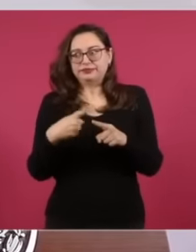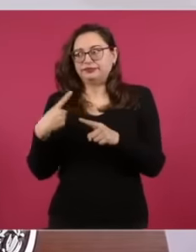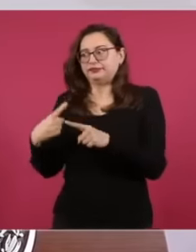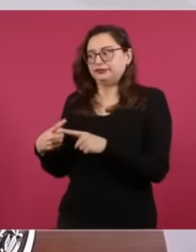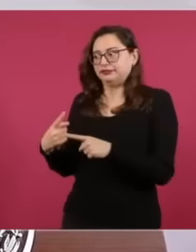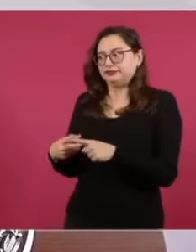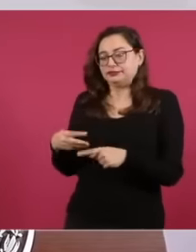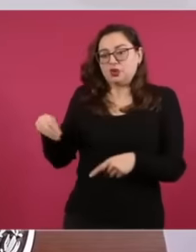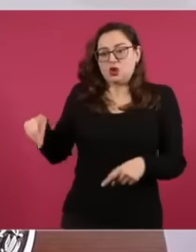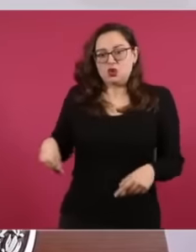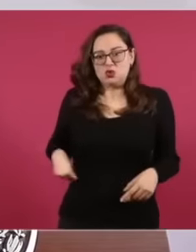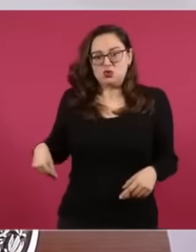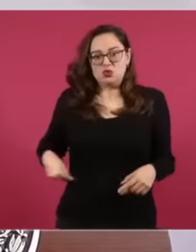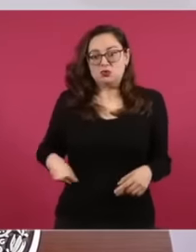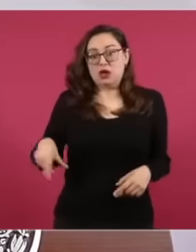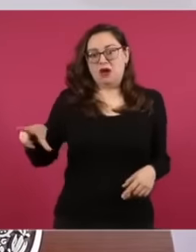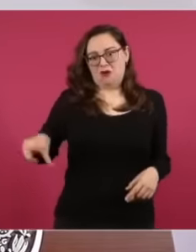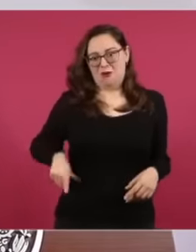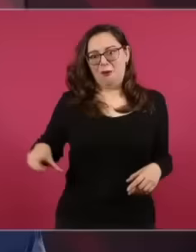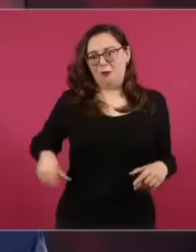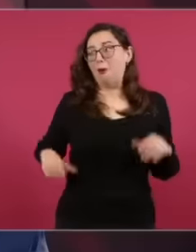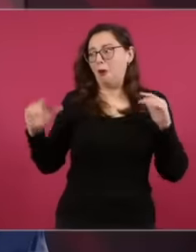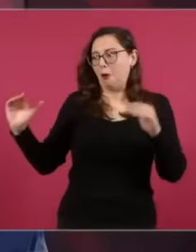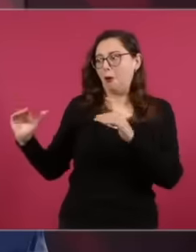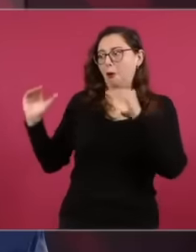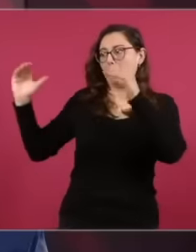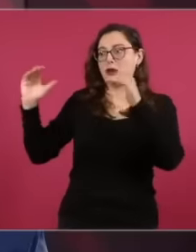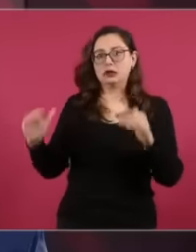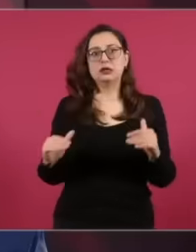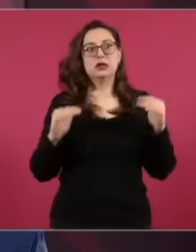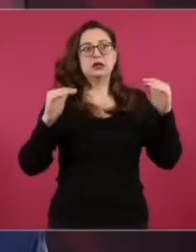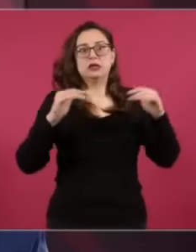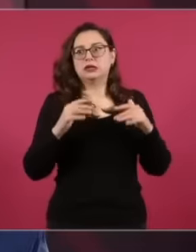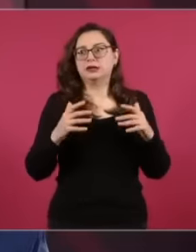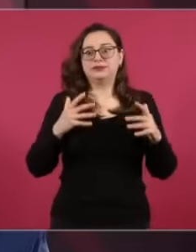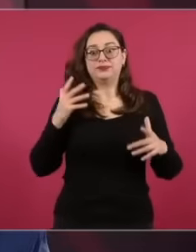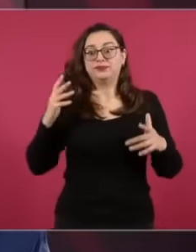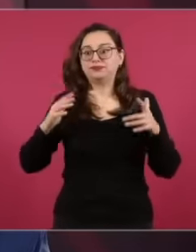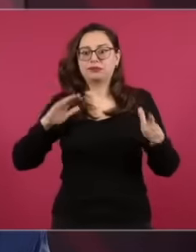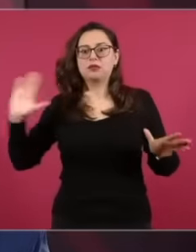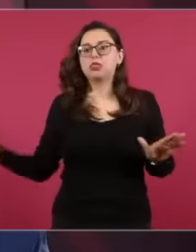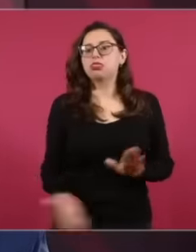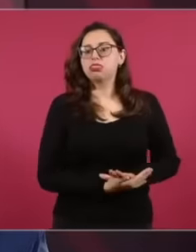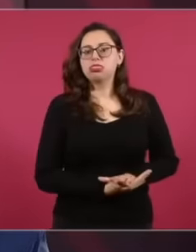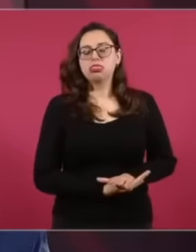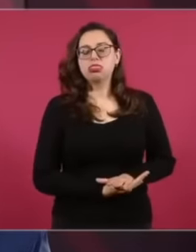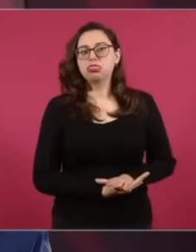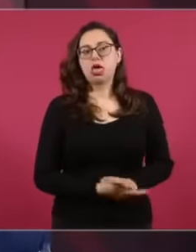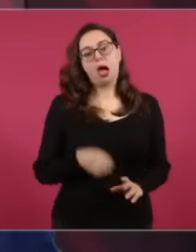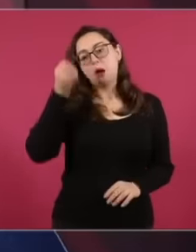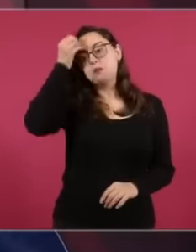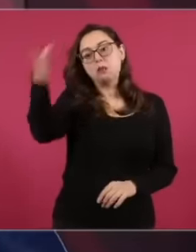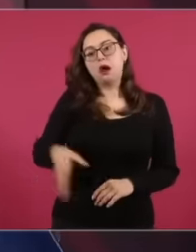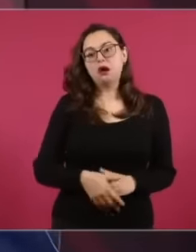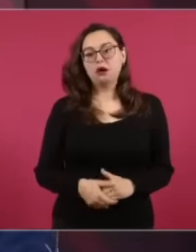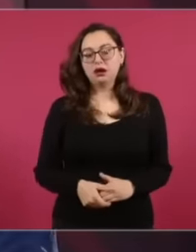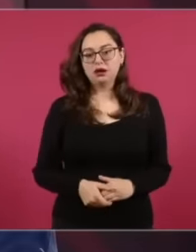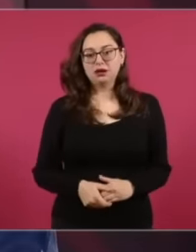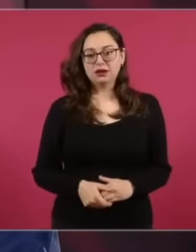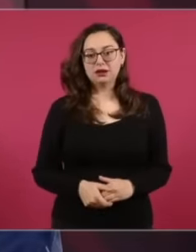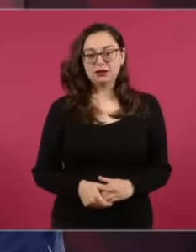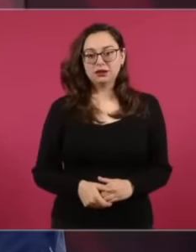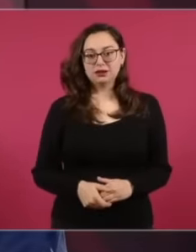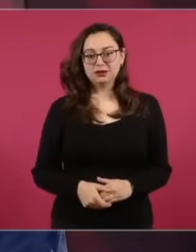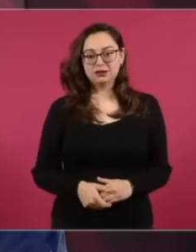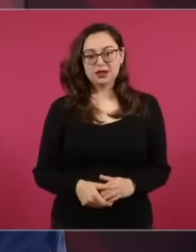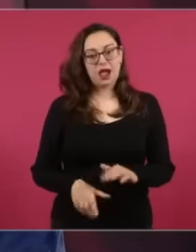people from above were involved, they shelved the matter and in the case of Ayota